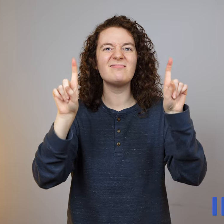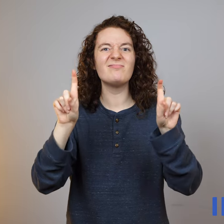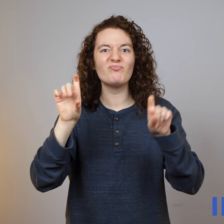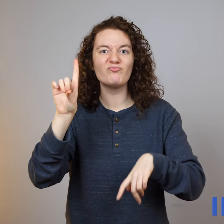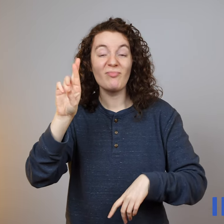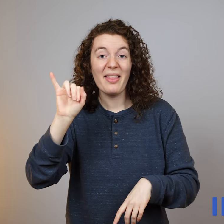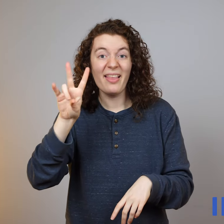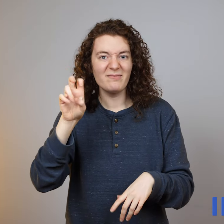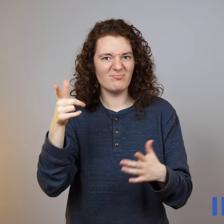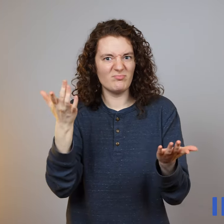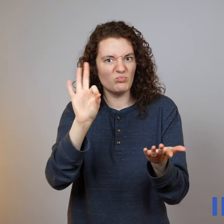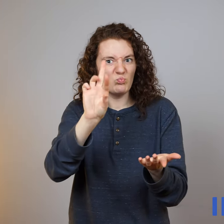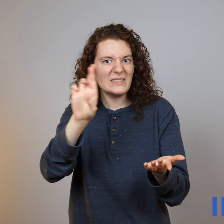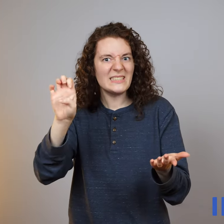and you will see a test drive for QuickBooks? It’s completely free.